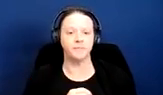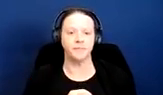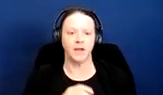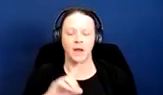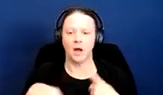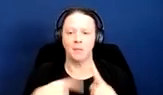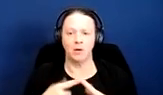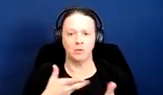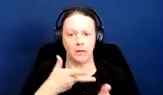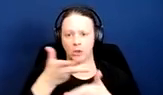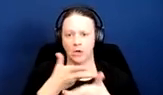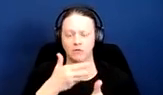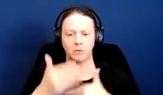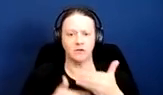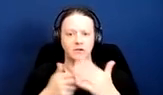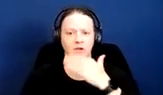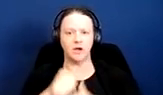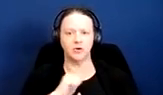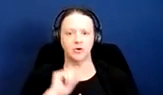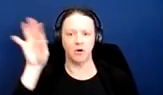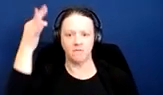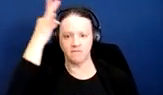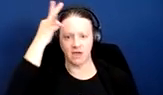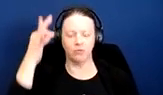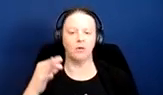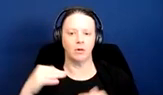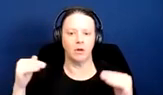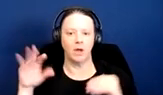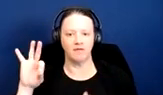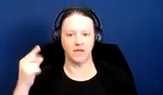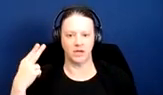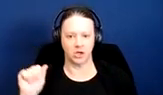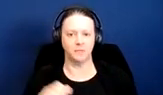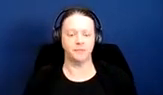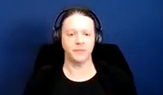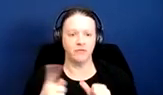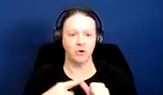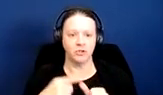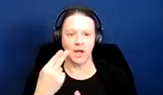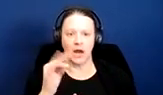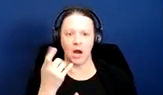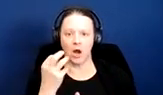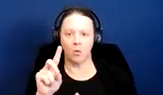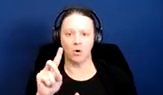process under the Federal Fair Housing Act. The first is Howard versus HMK Holdings.